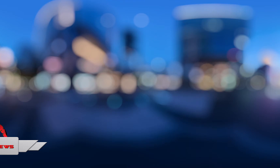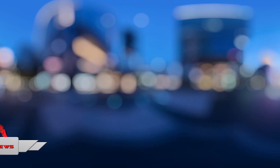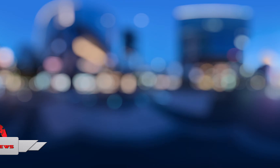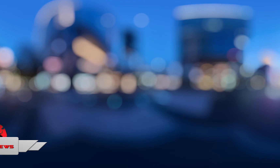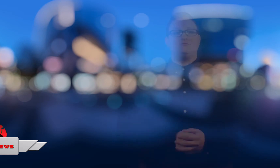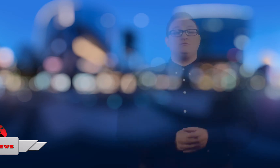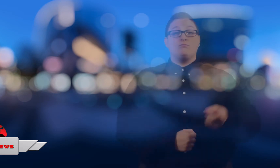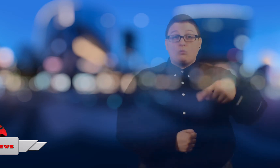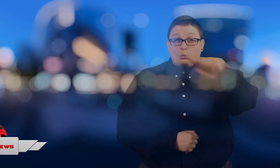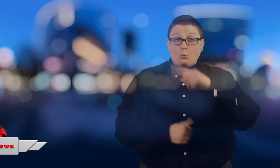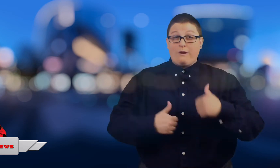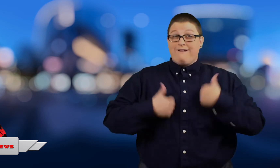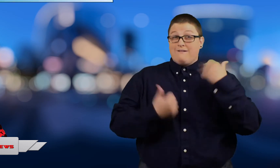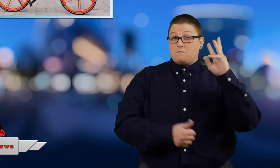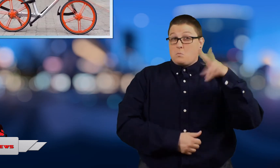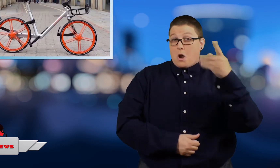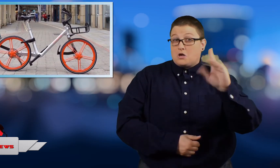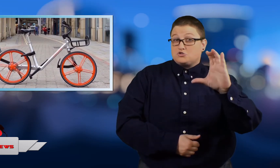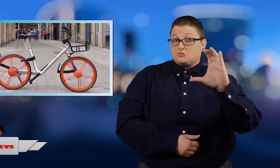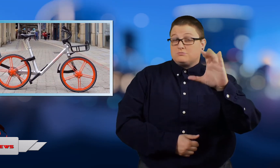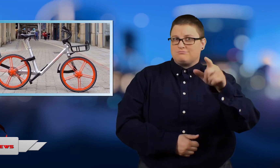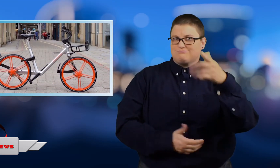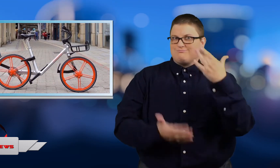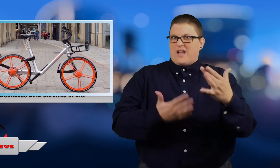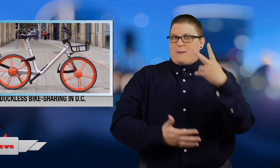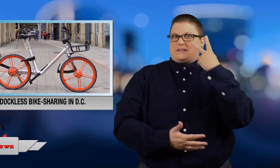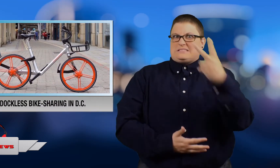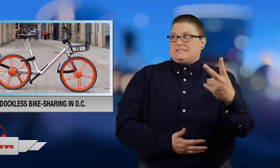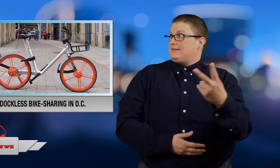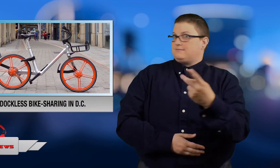If you live in Washington D.C. you may have seen a few of these around town.